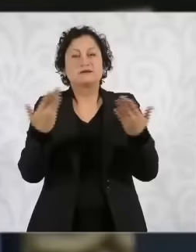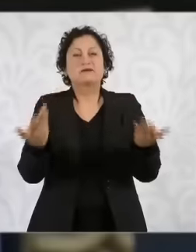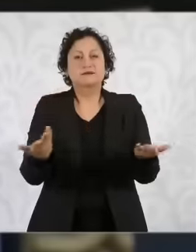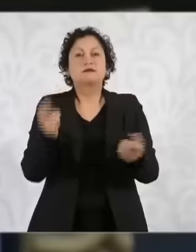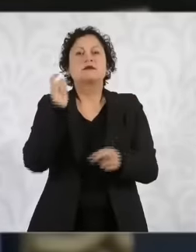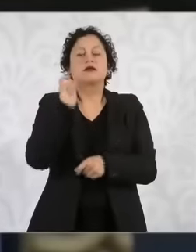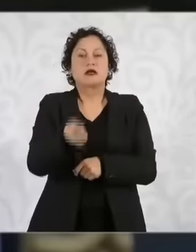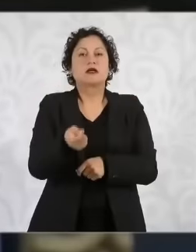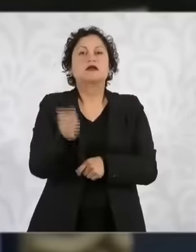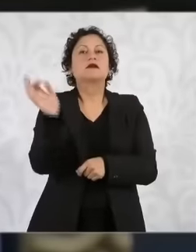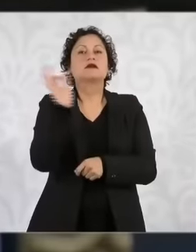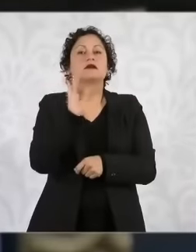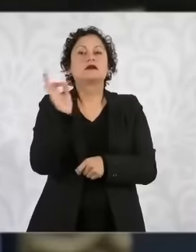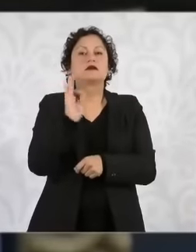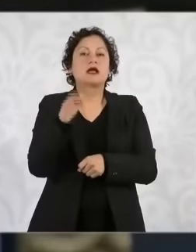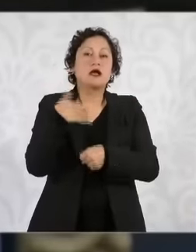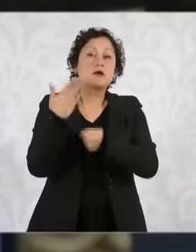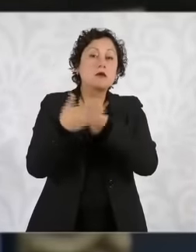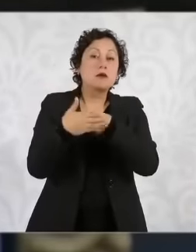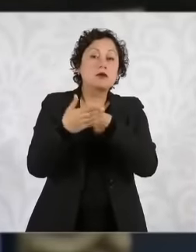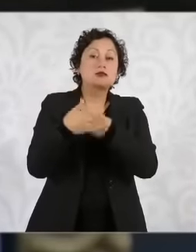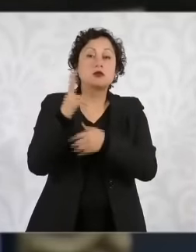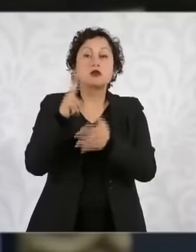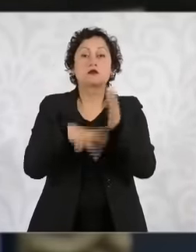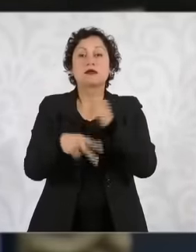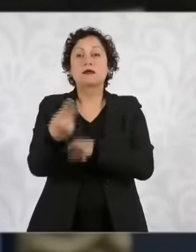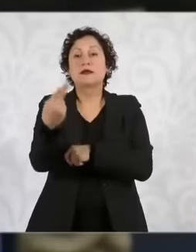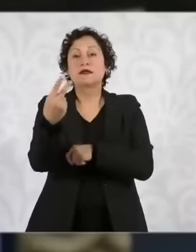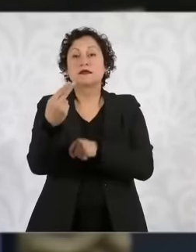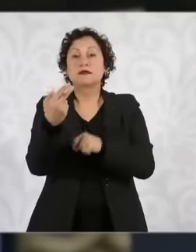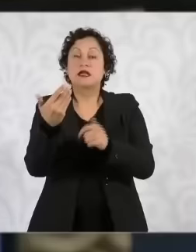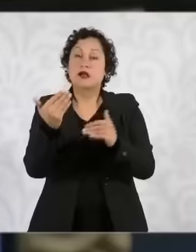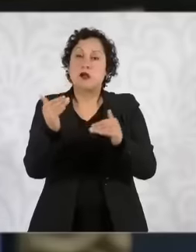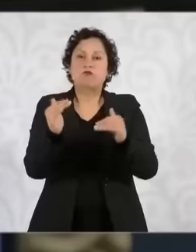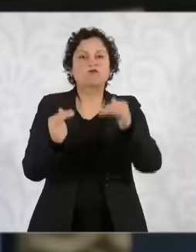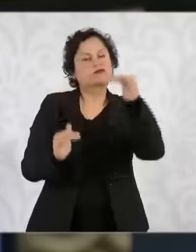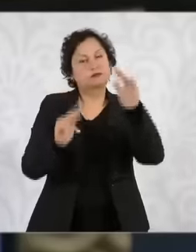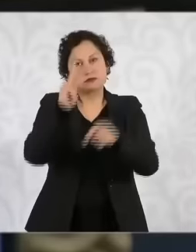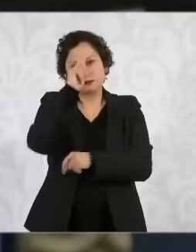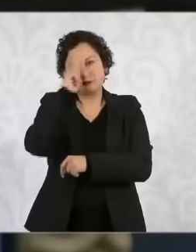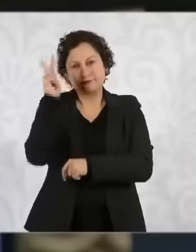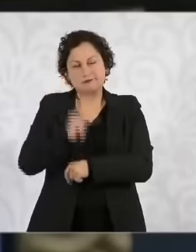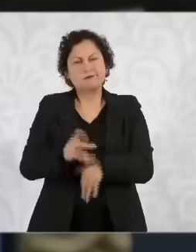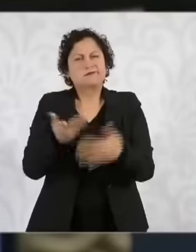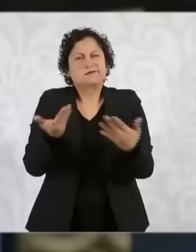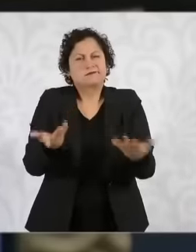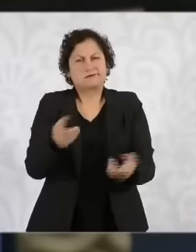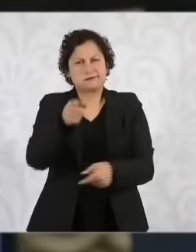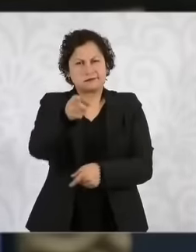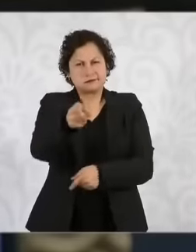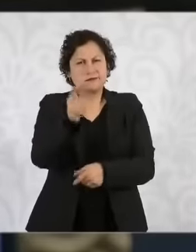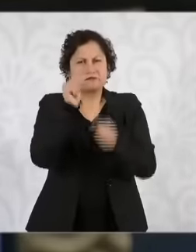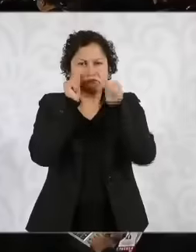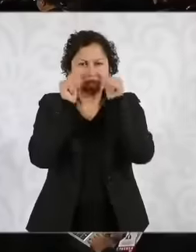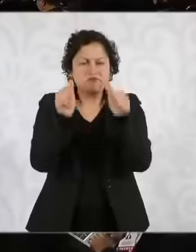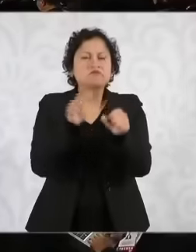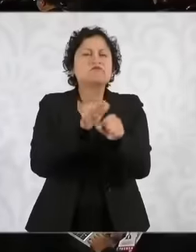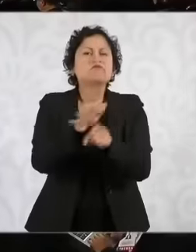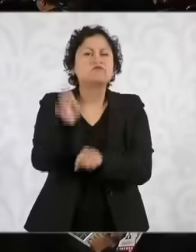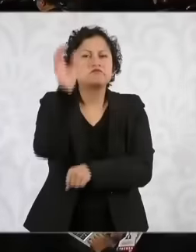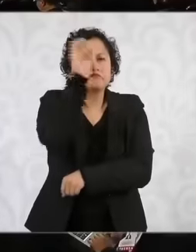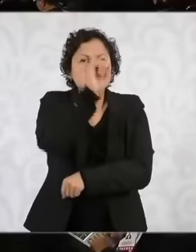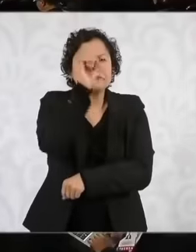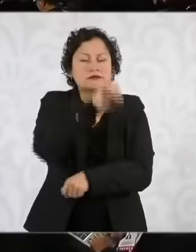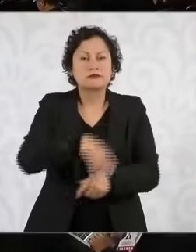So what do you think? What is it that you are seeing that is happening? Yes, there are